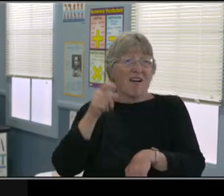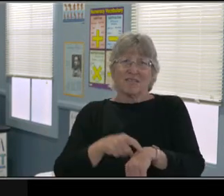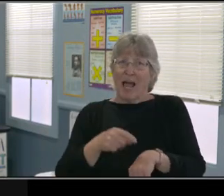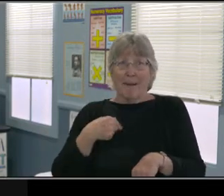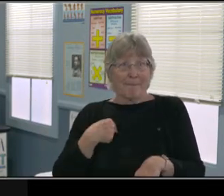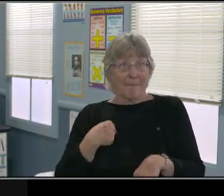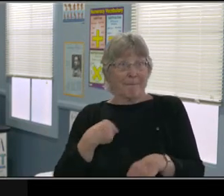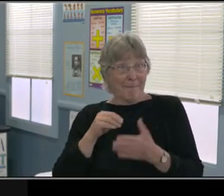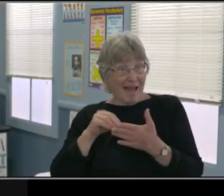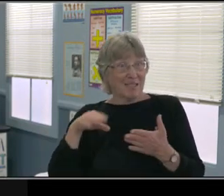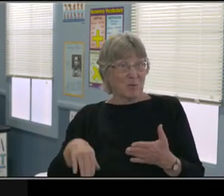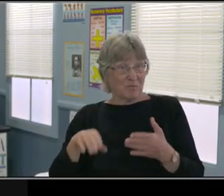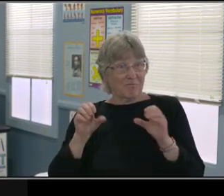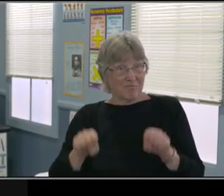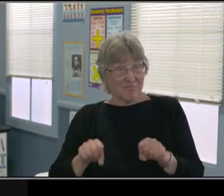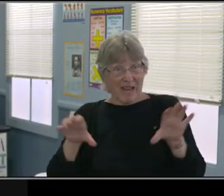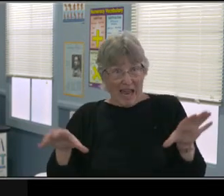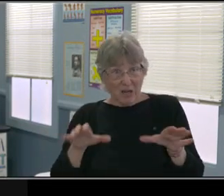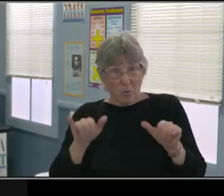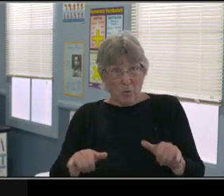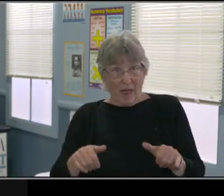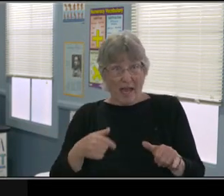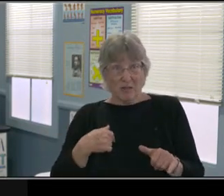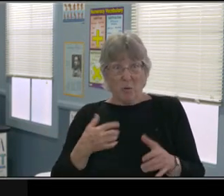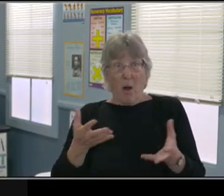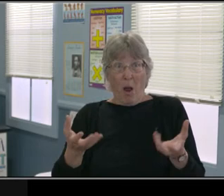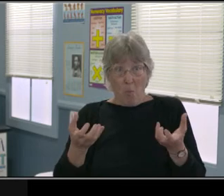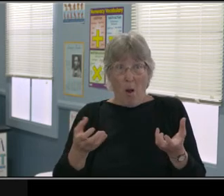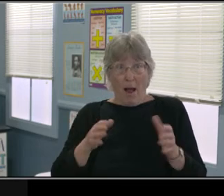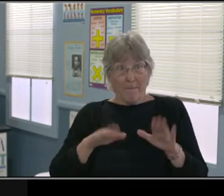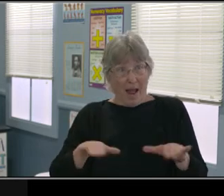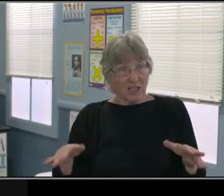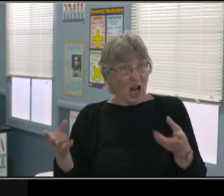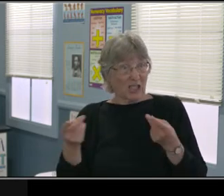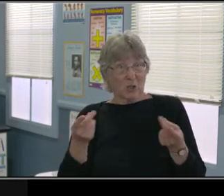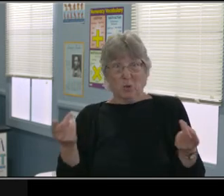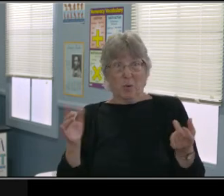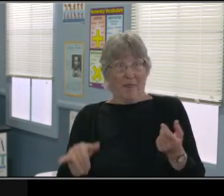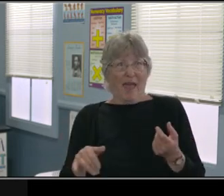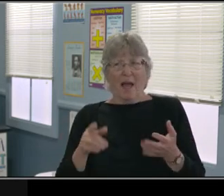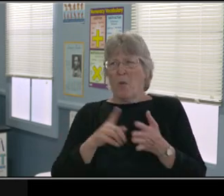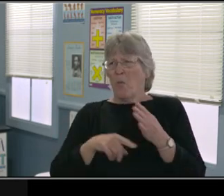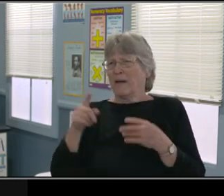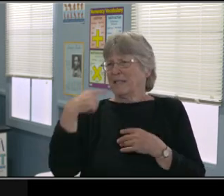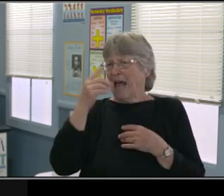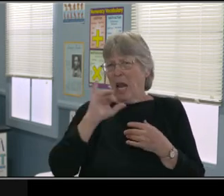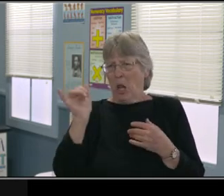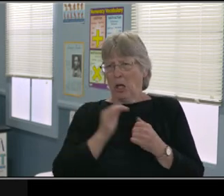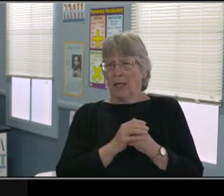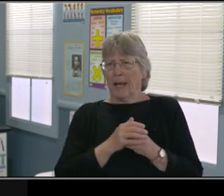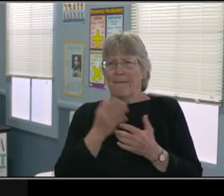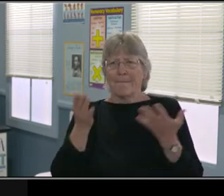So whether your student doesn't understand technology, physically isn't able to use the technology,